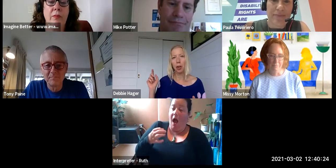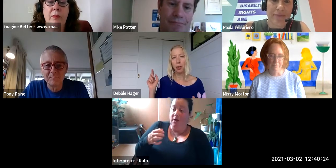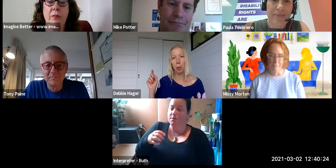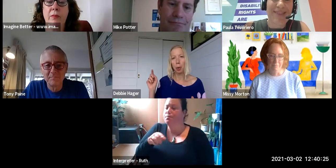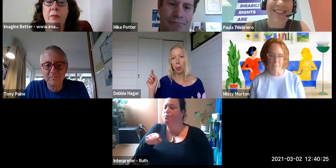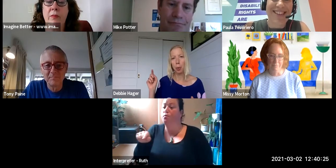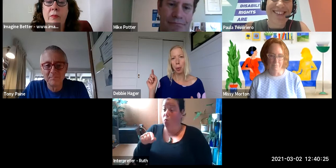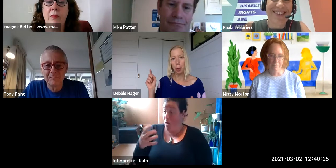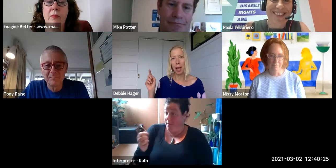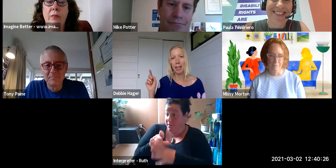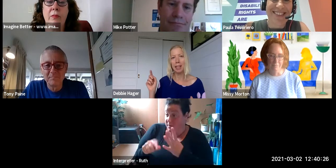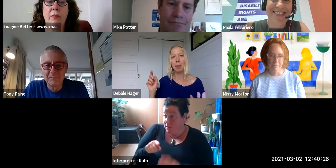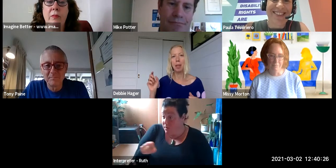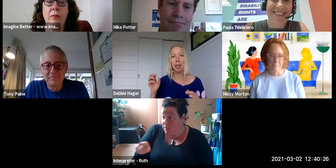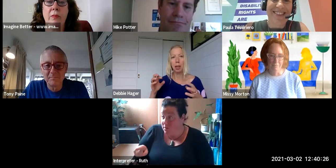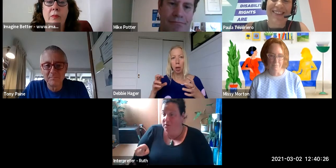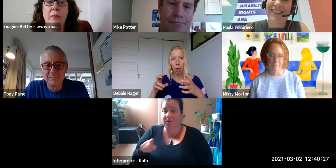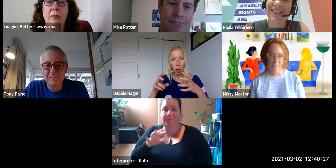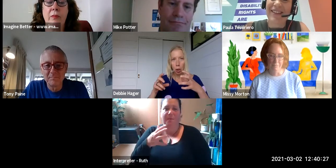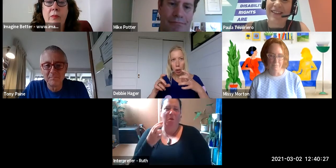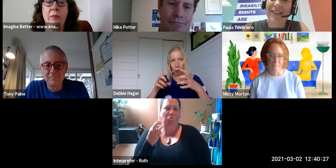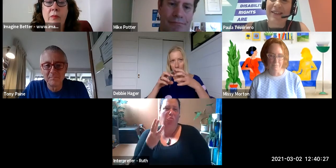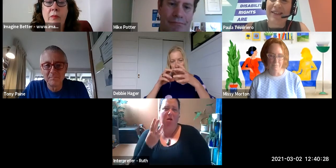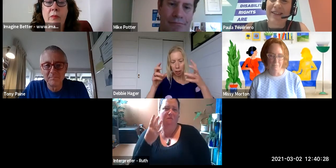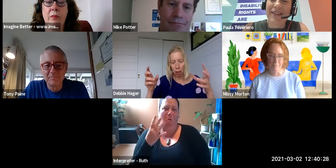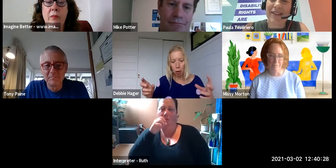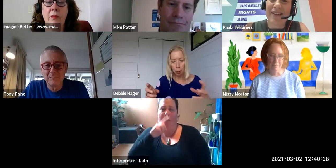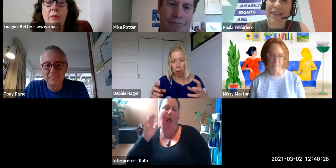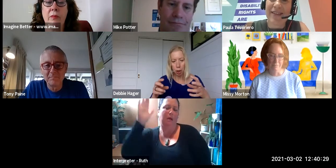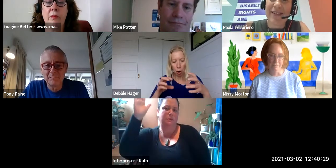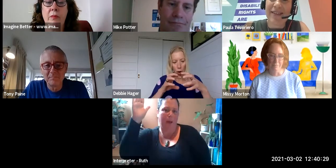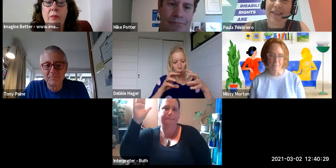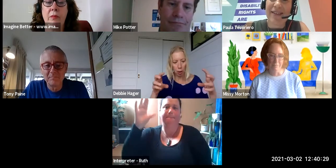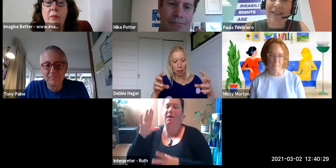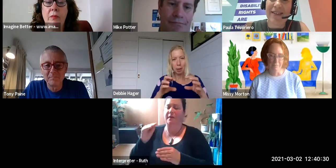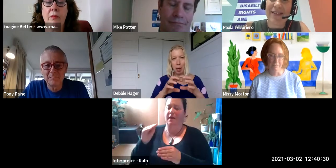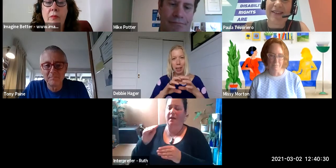disability community ourselves to have a conversation about ableism and find ways to really support that.